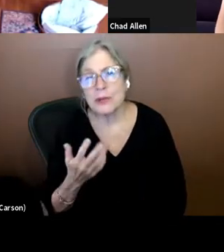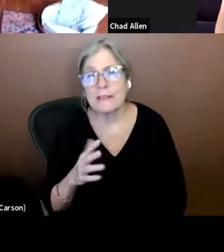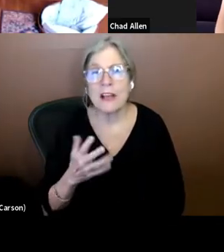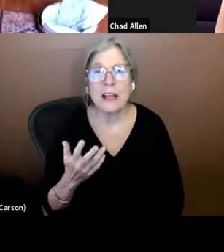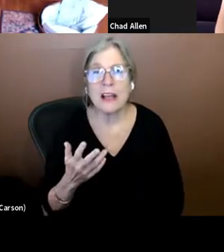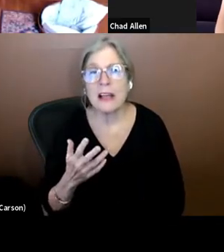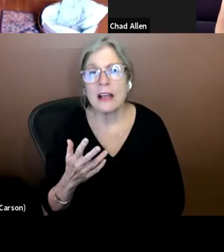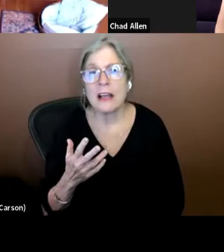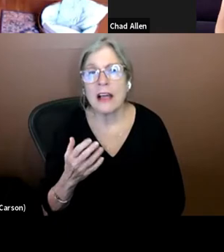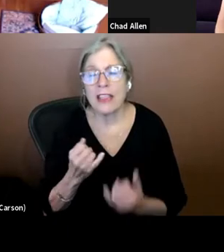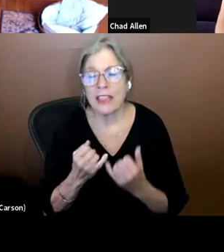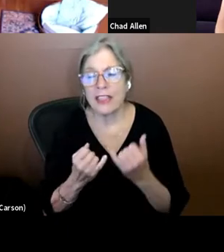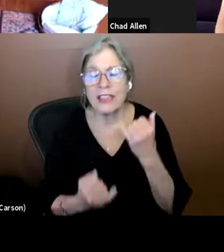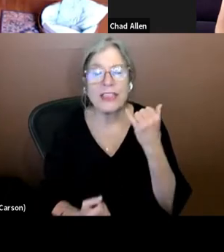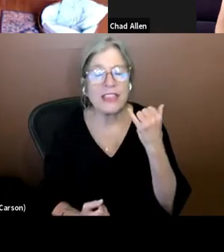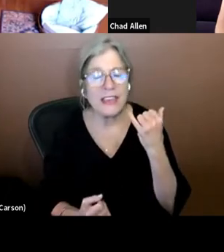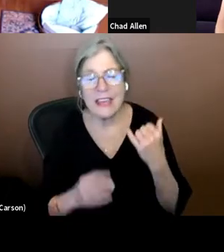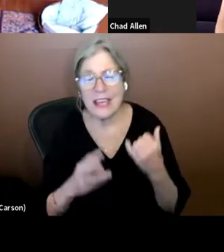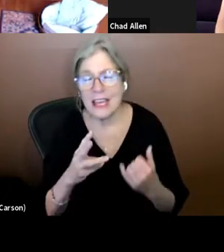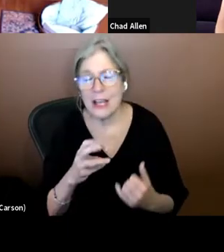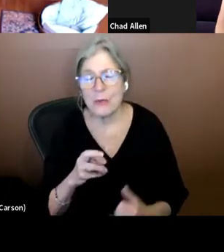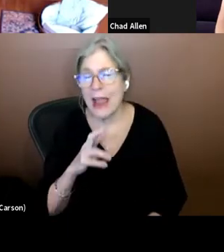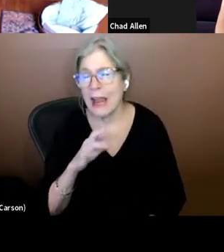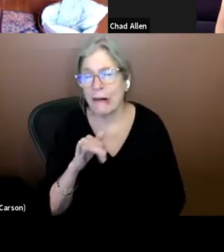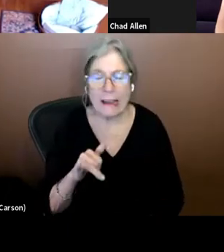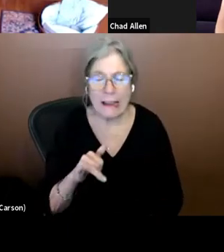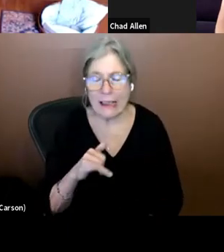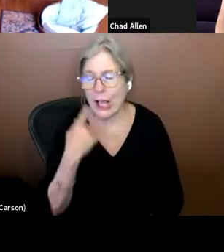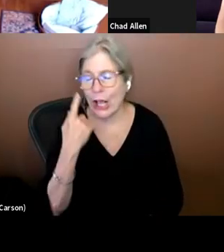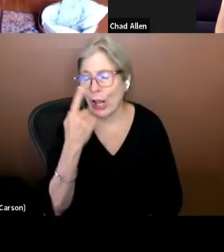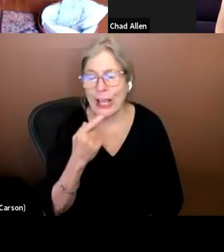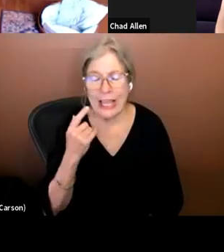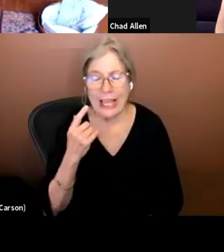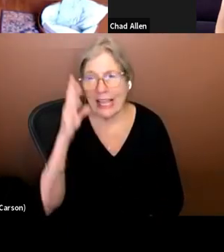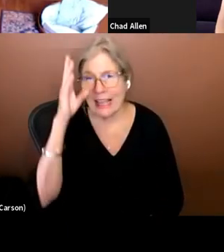wired guy. Clean shaven in